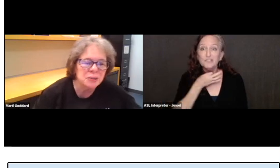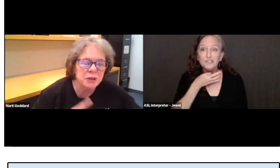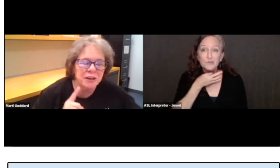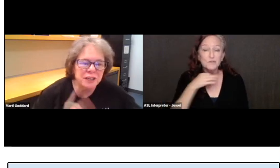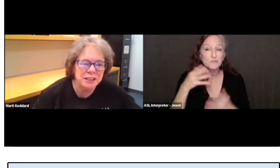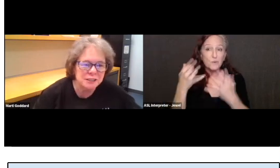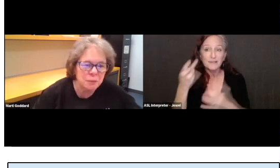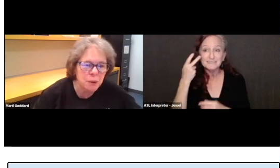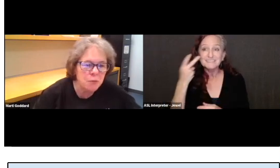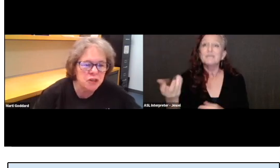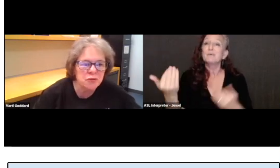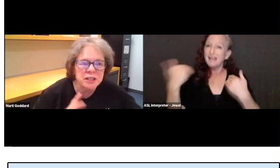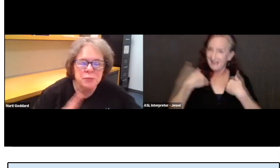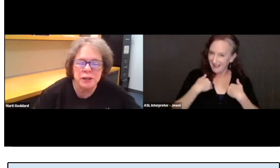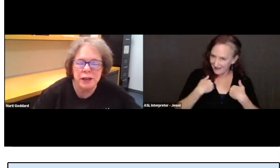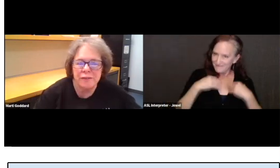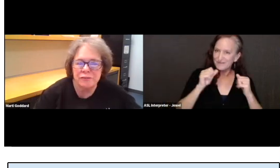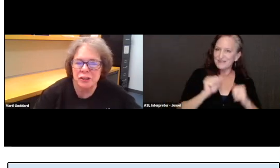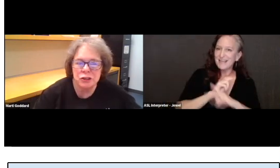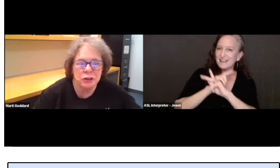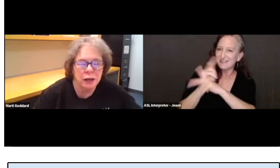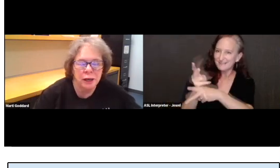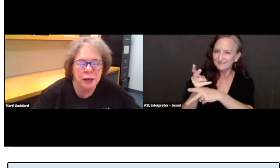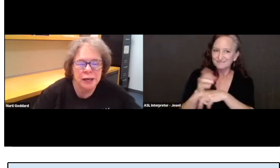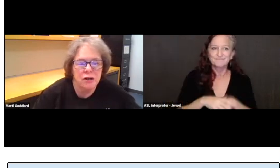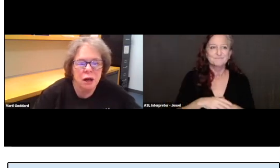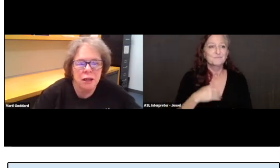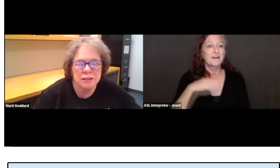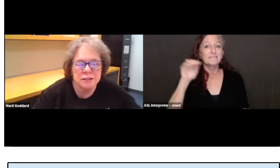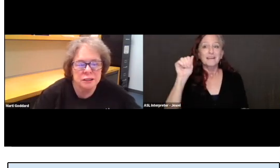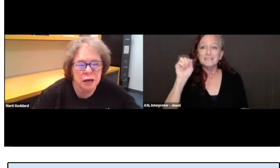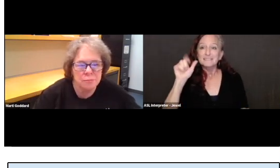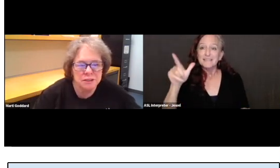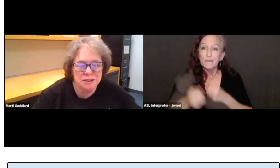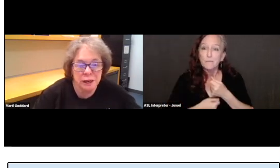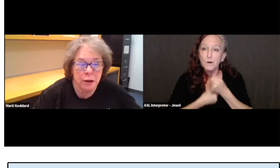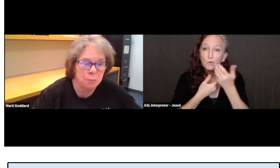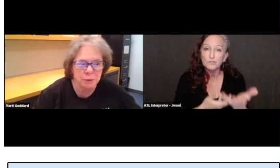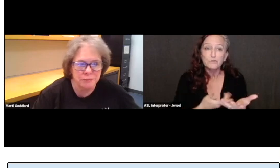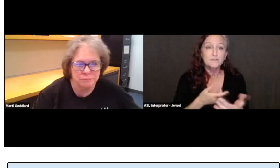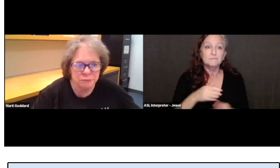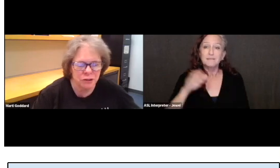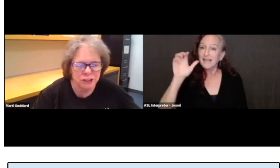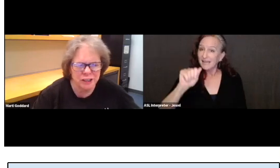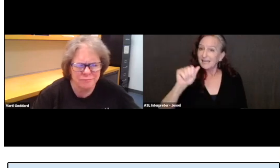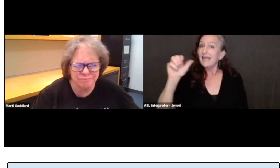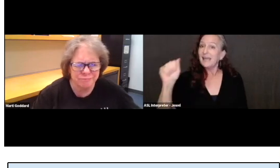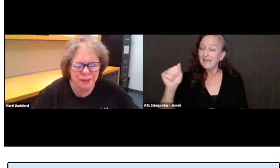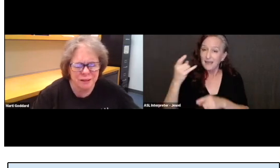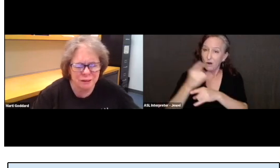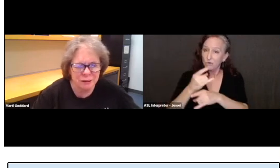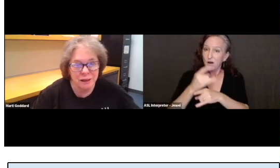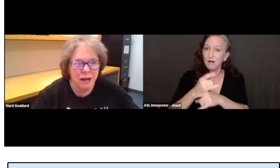So, we have ASL poetry, we have here an alcoholics anonymous help or a guide.